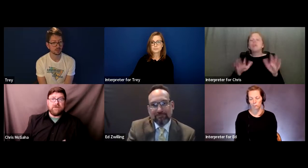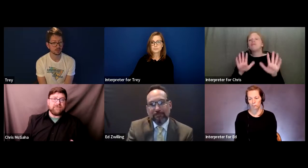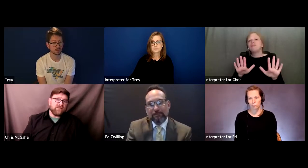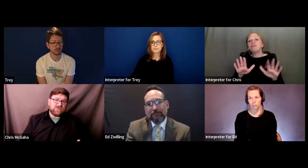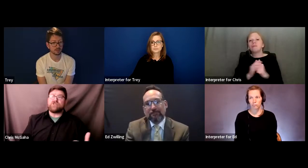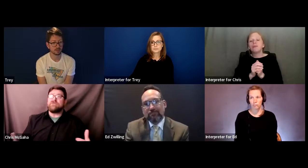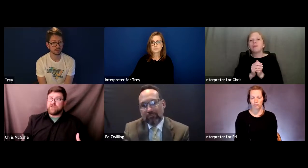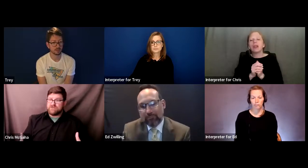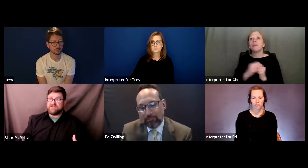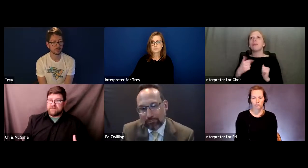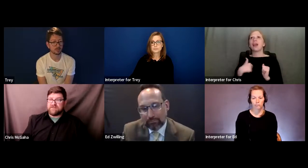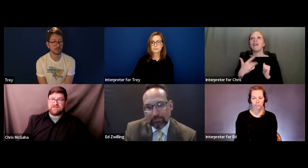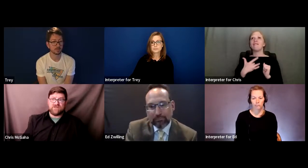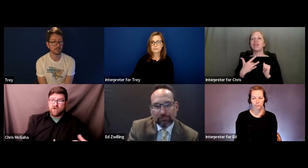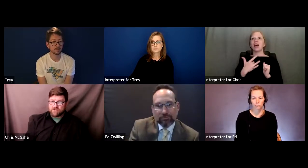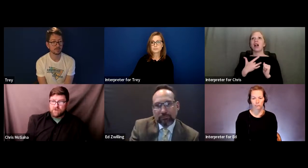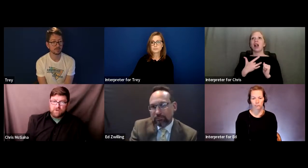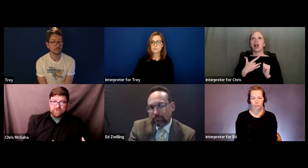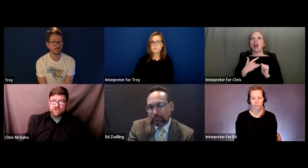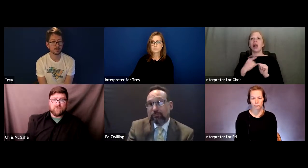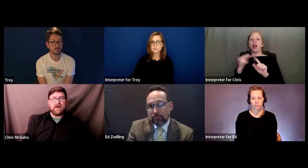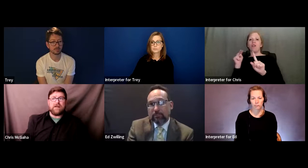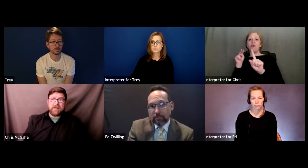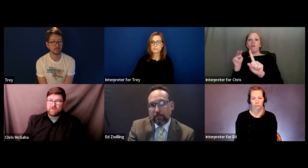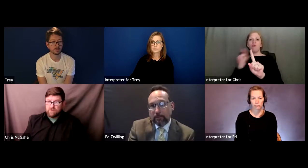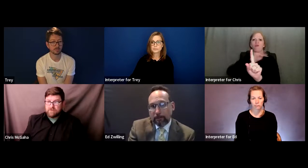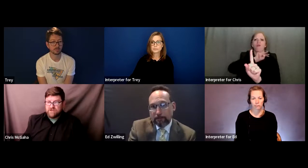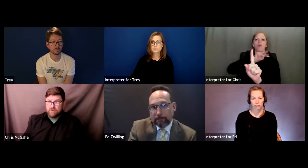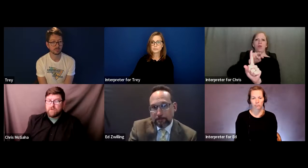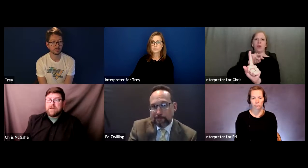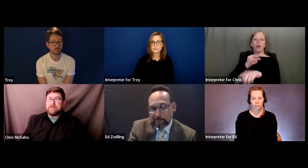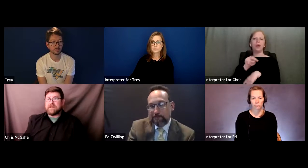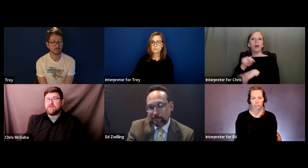I feel like there's two views of deafness, there's a cultural view and medical view.